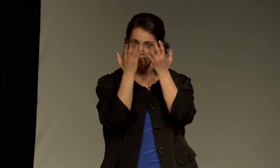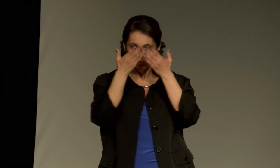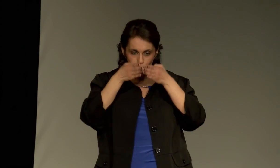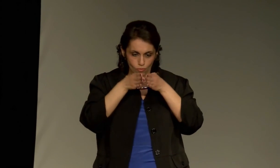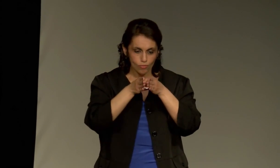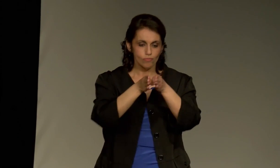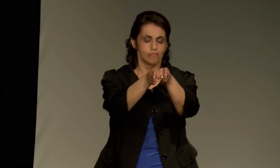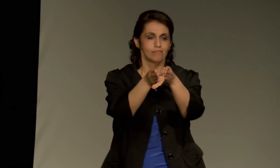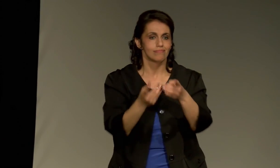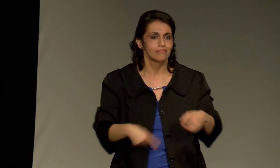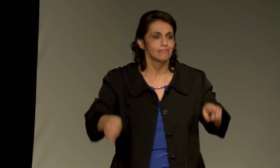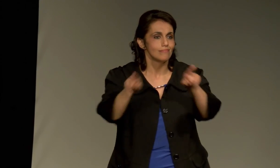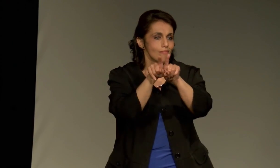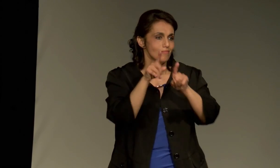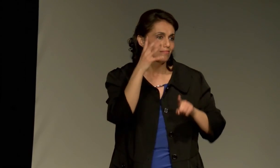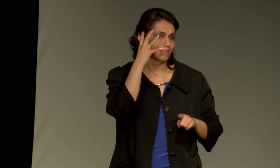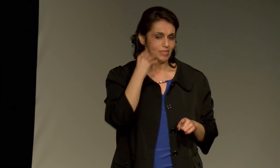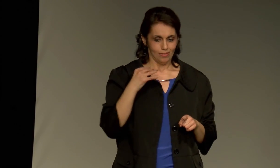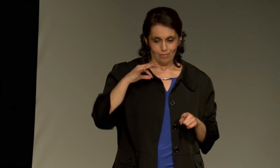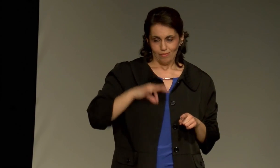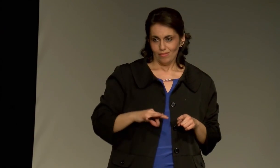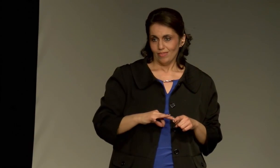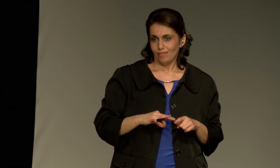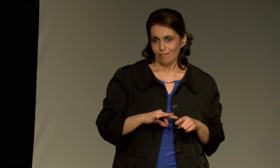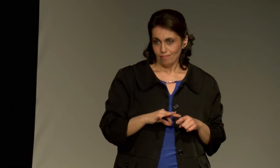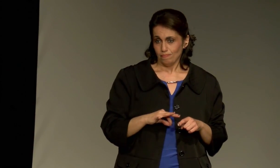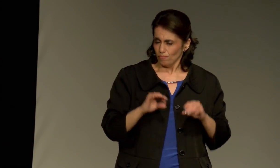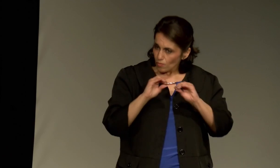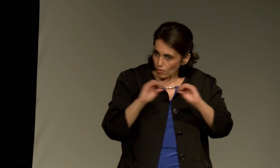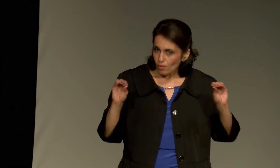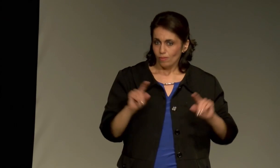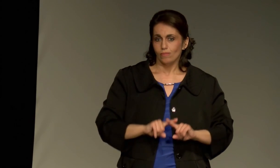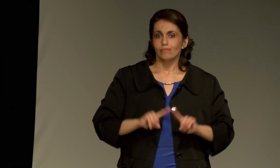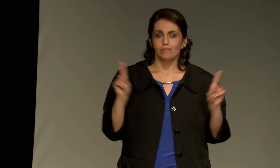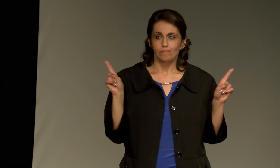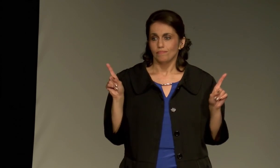other deaf people in the community.